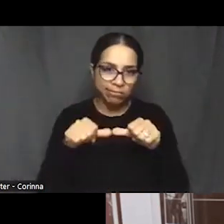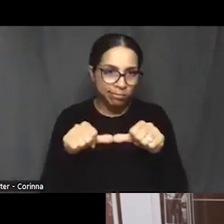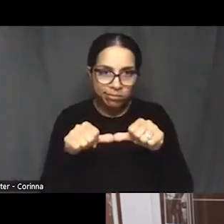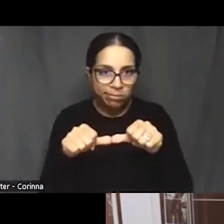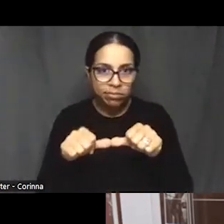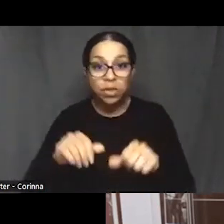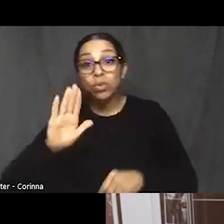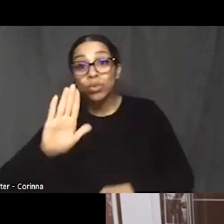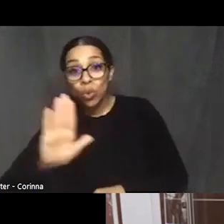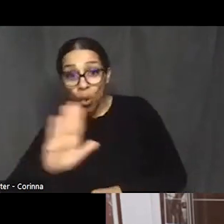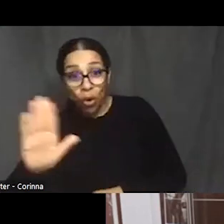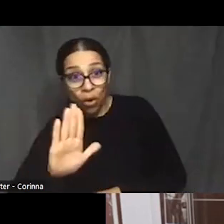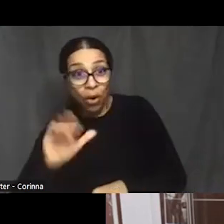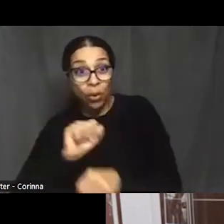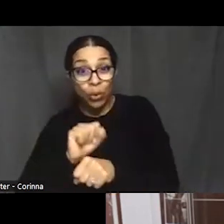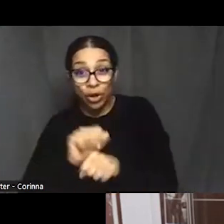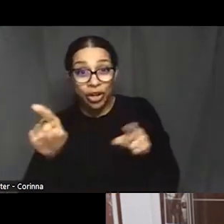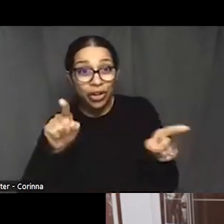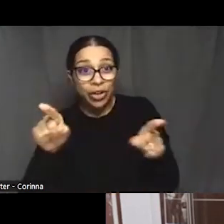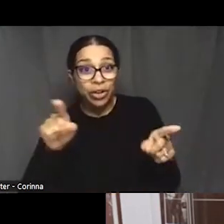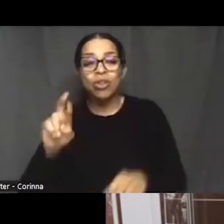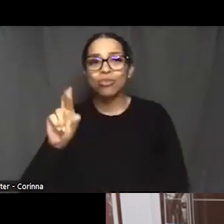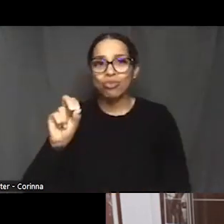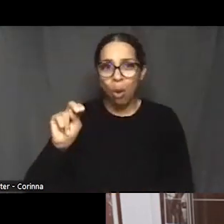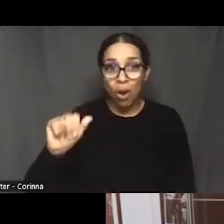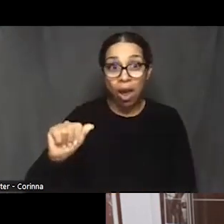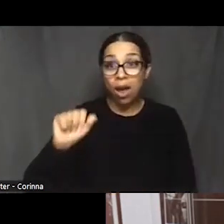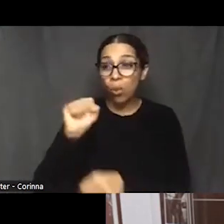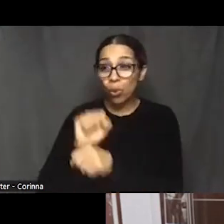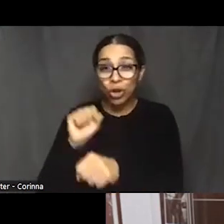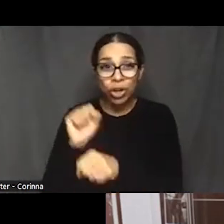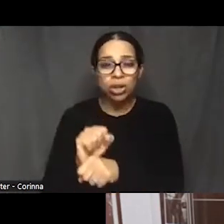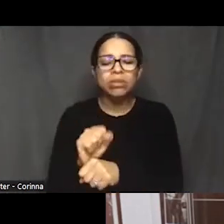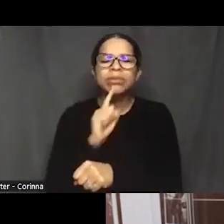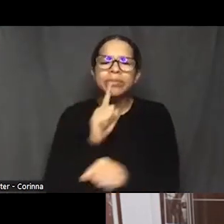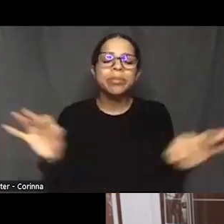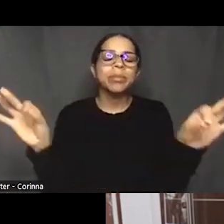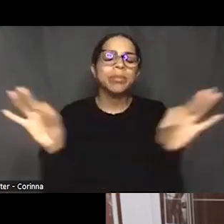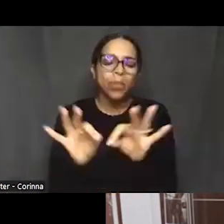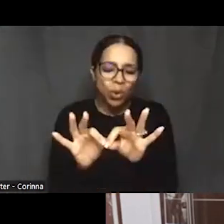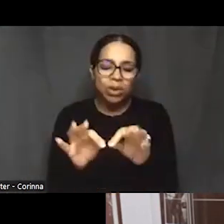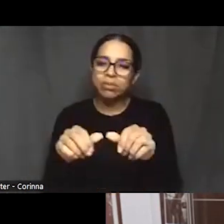is extremely important. Keep doing what you're doing.